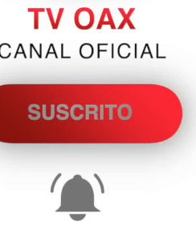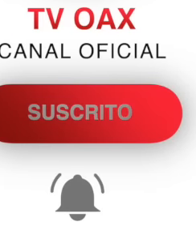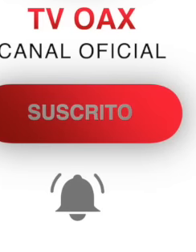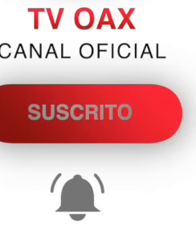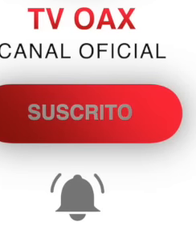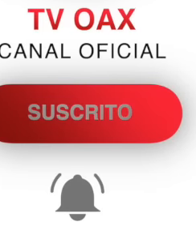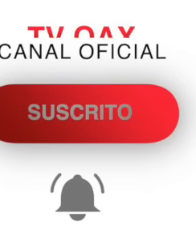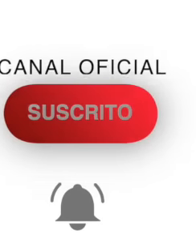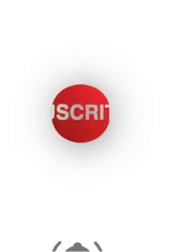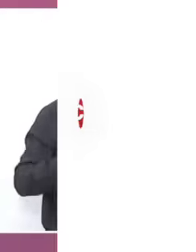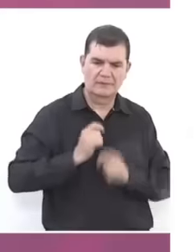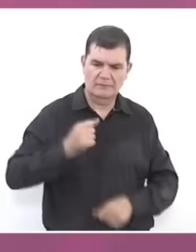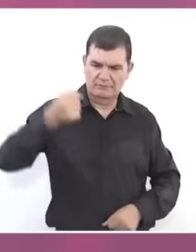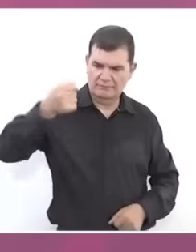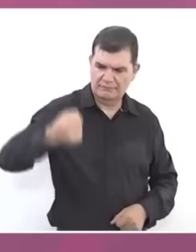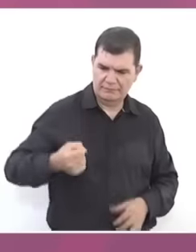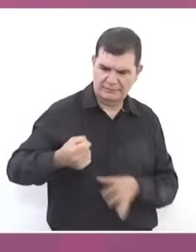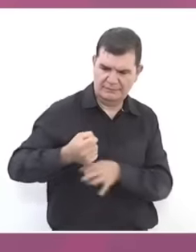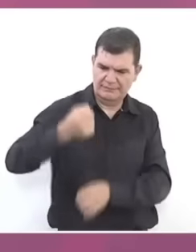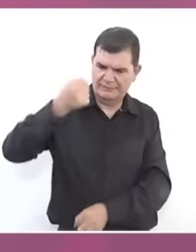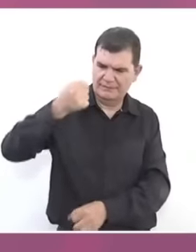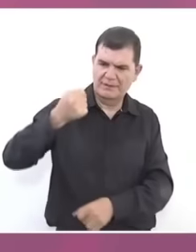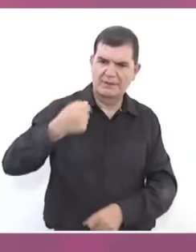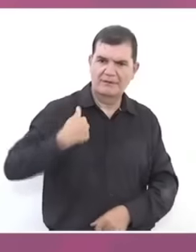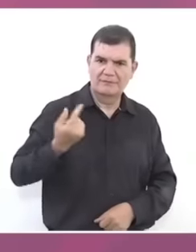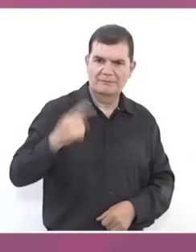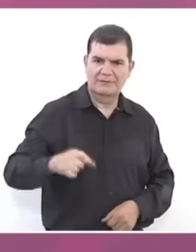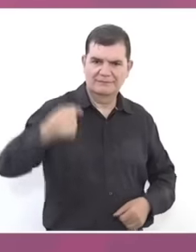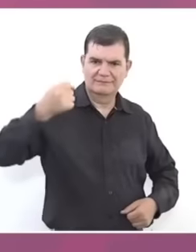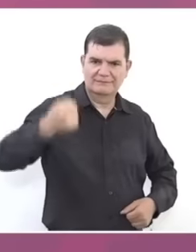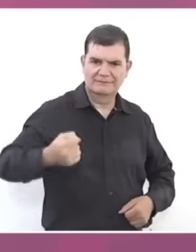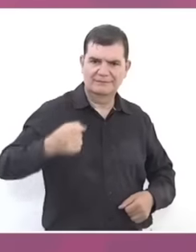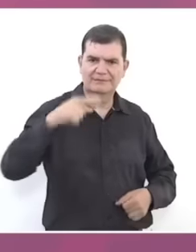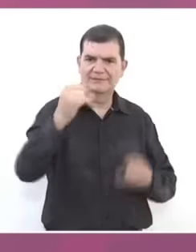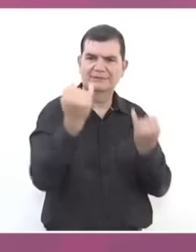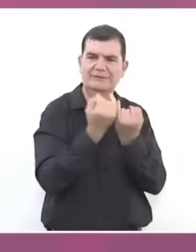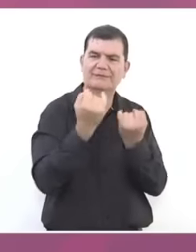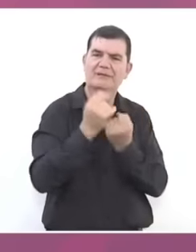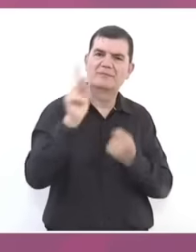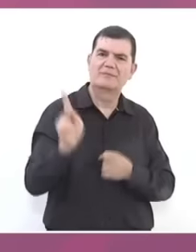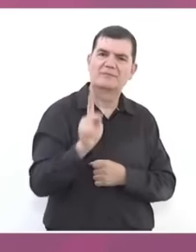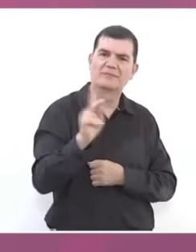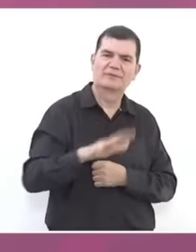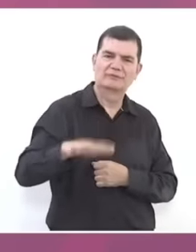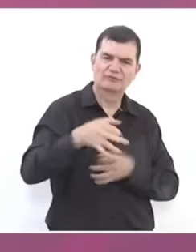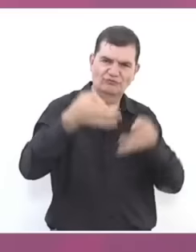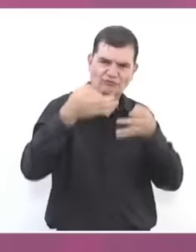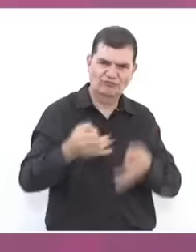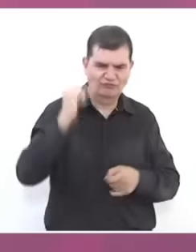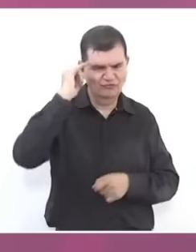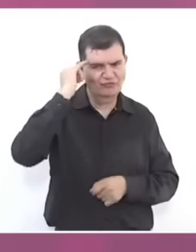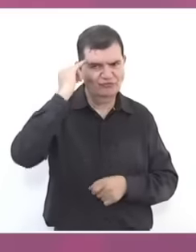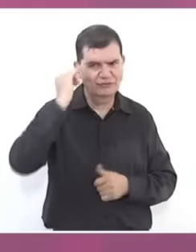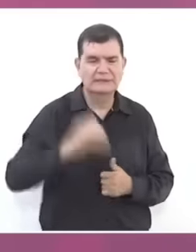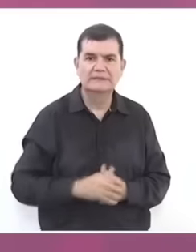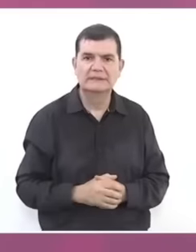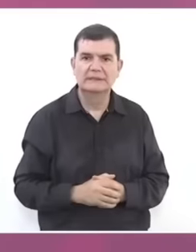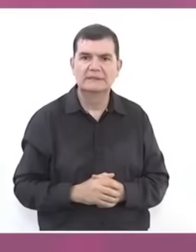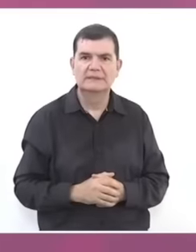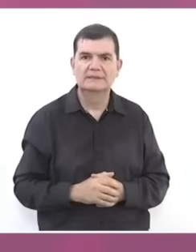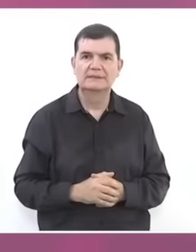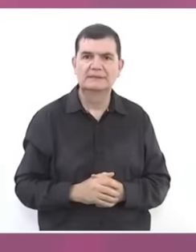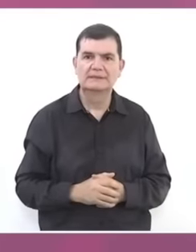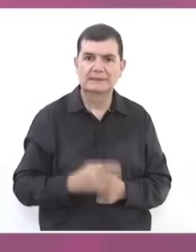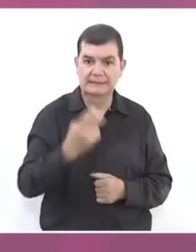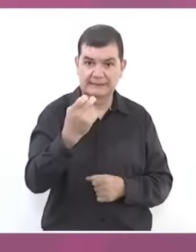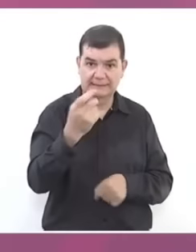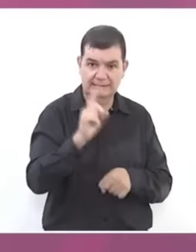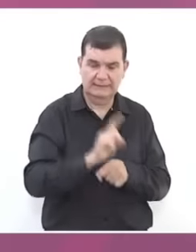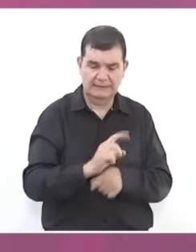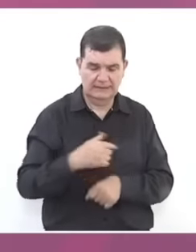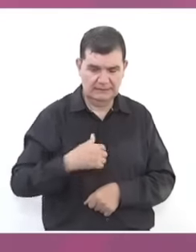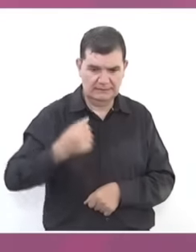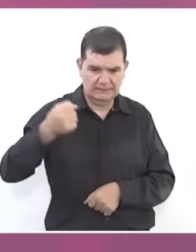baton of command of the movement as is done in the indigenous peoples and that day I remembered